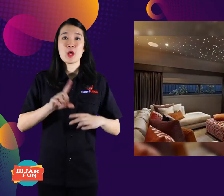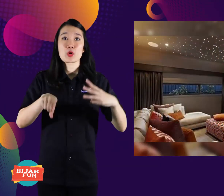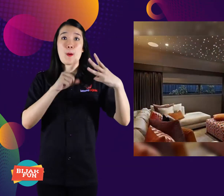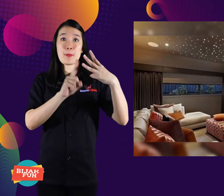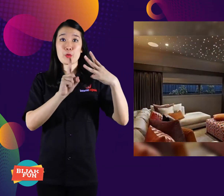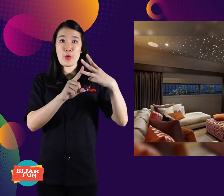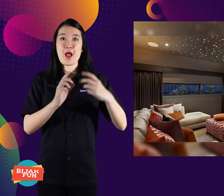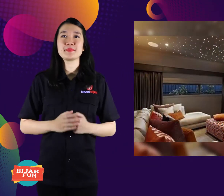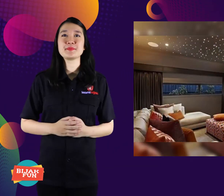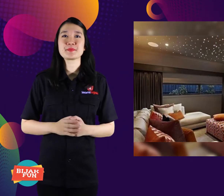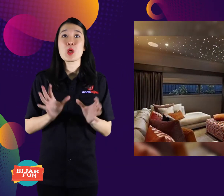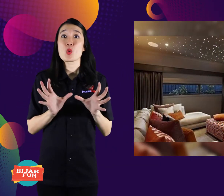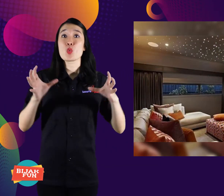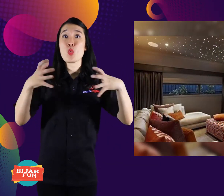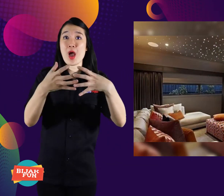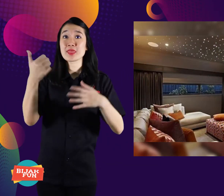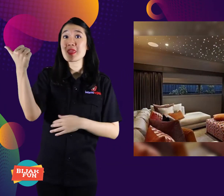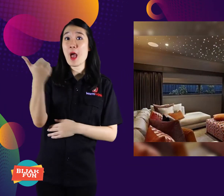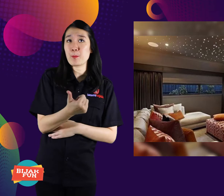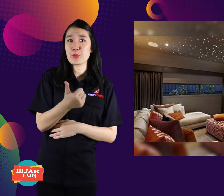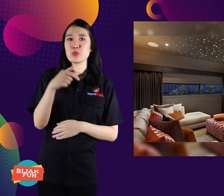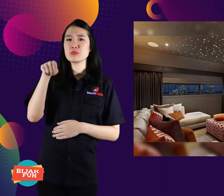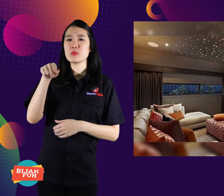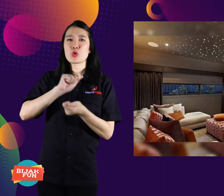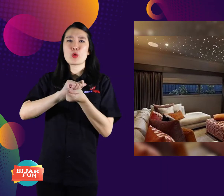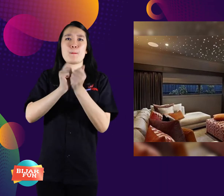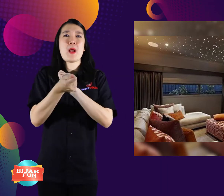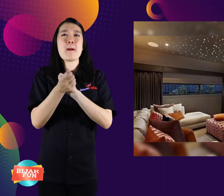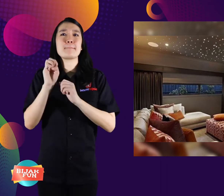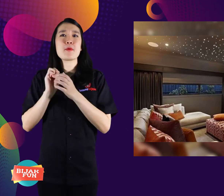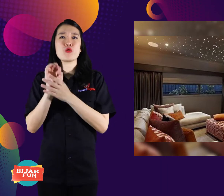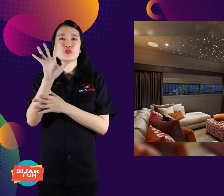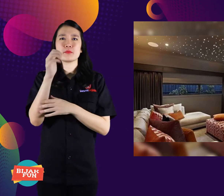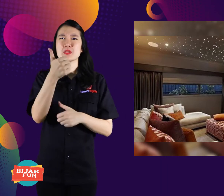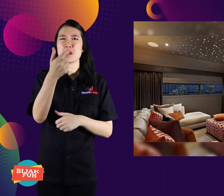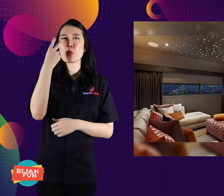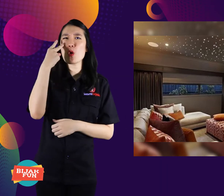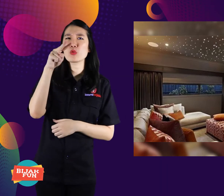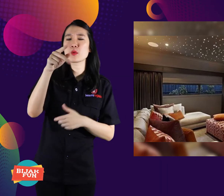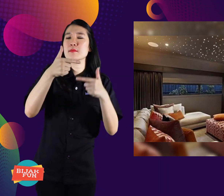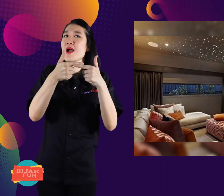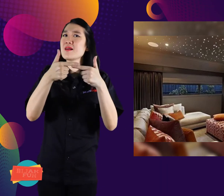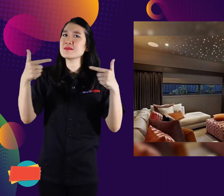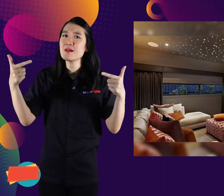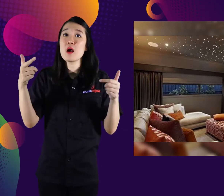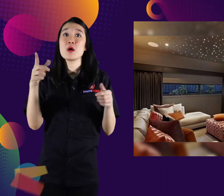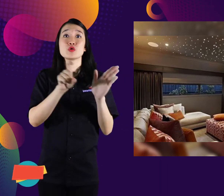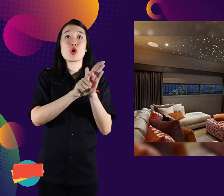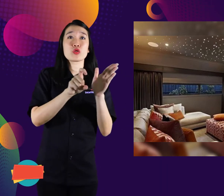3. Turning the living room into a cinema. You can watch the marathon.